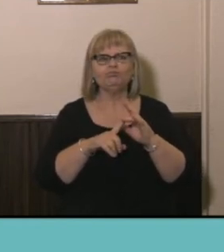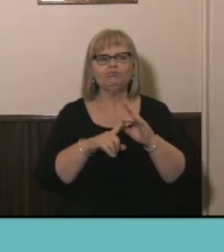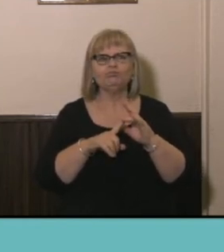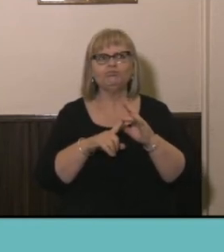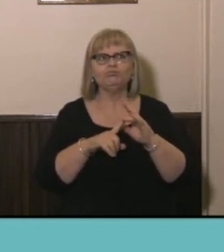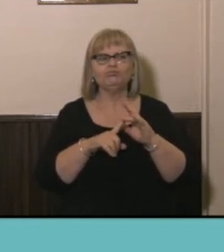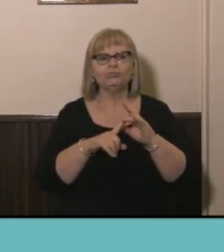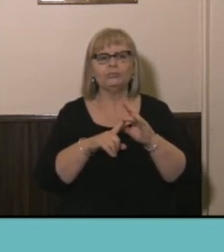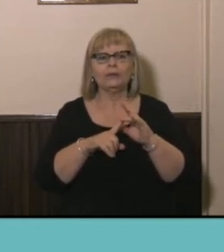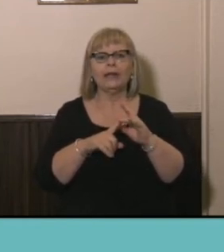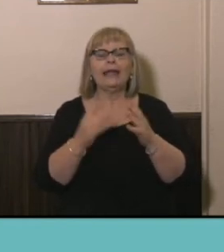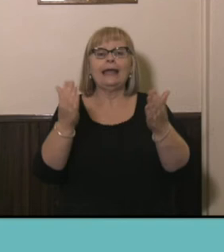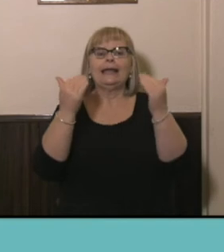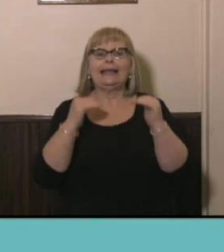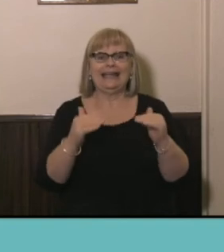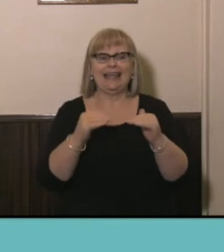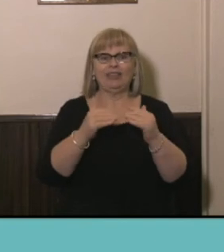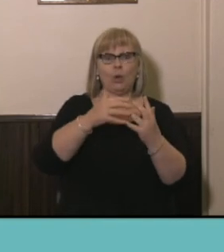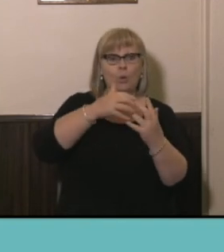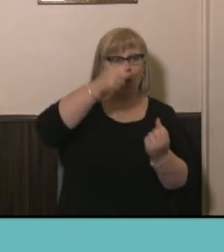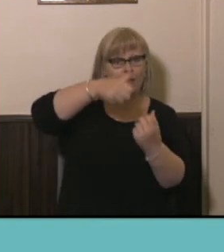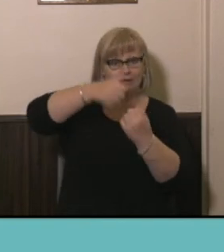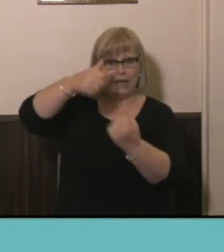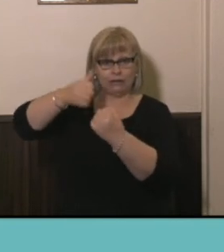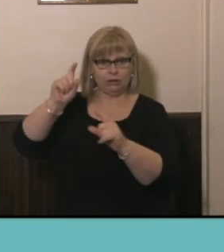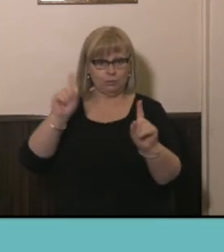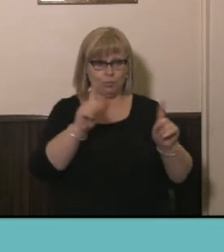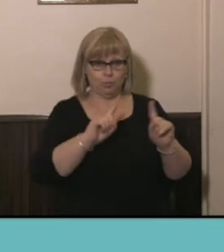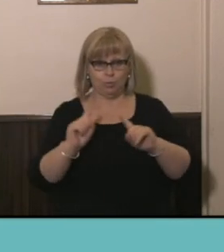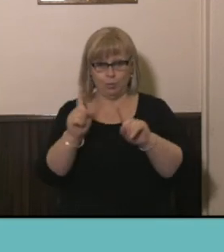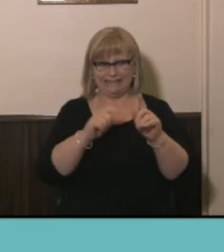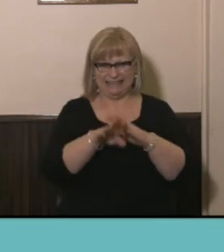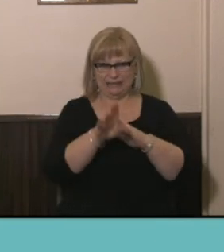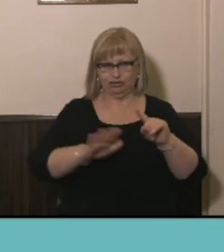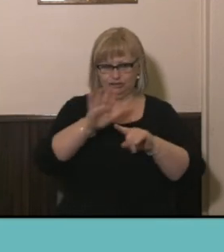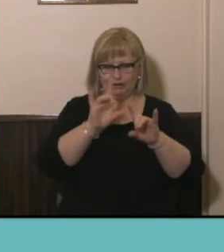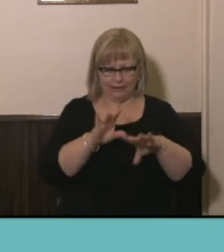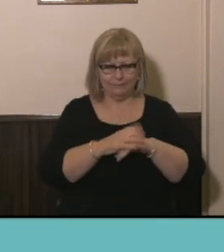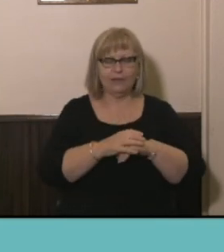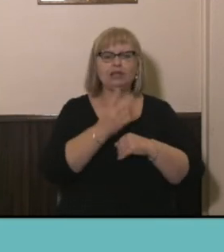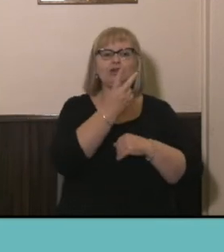moving on to qualifications across Australia. So 2016 Census was the first